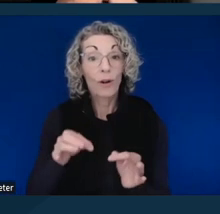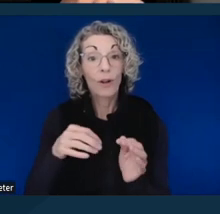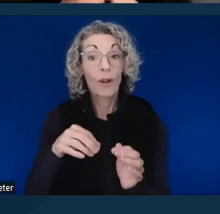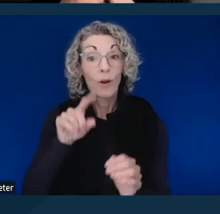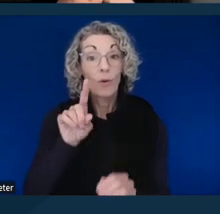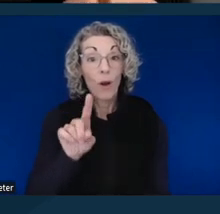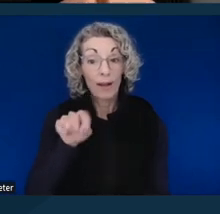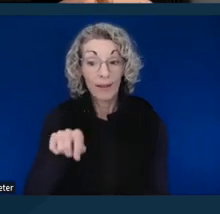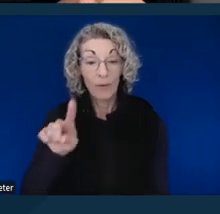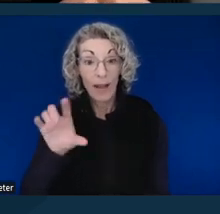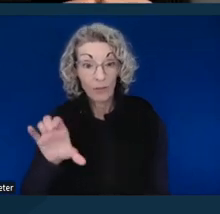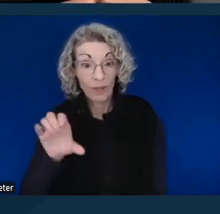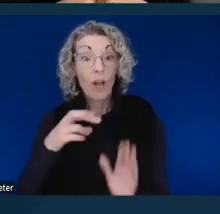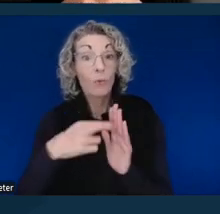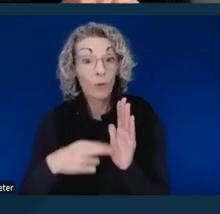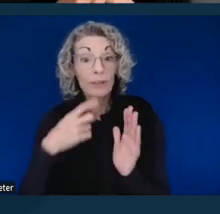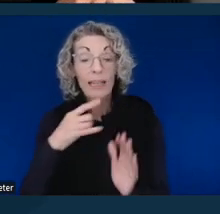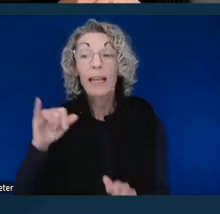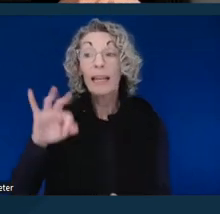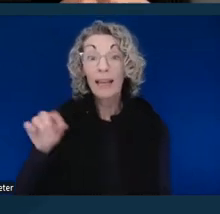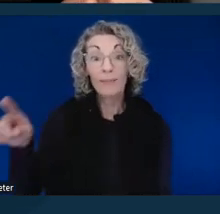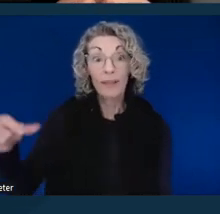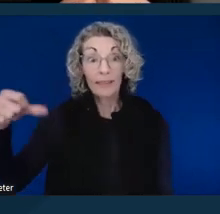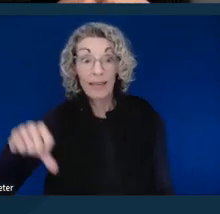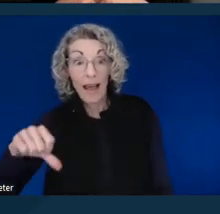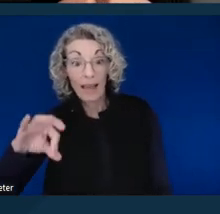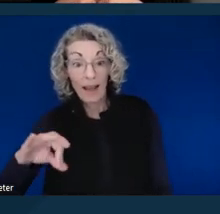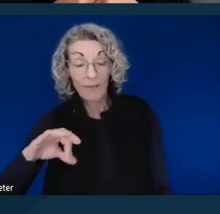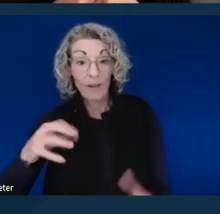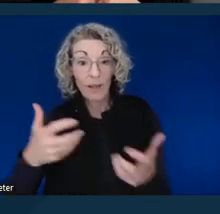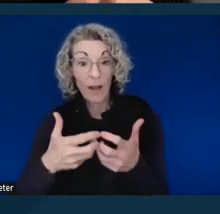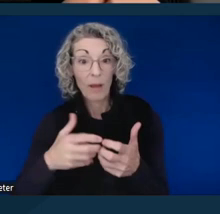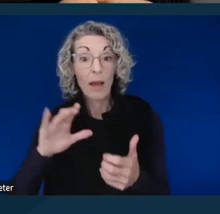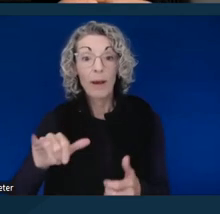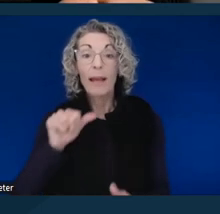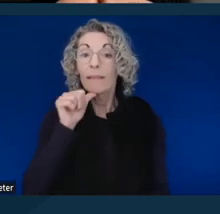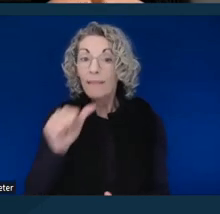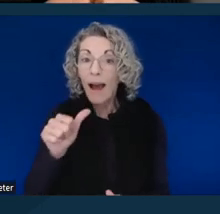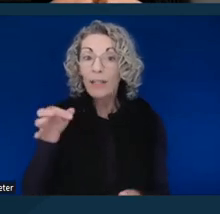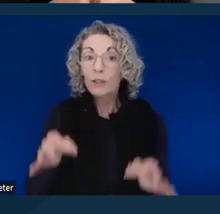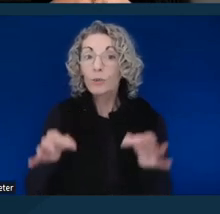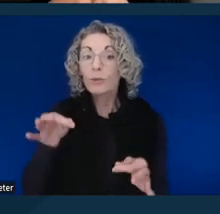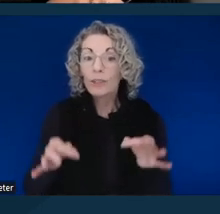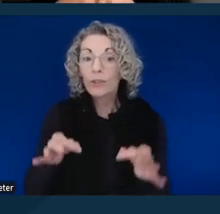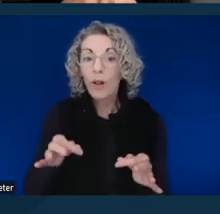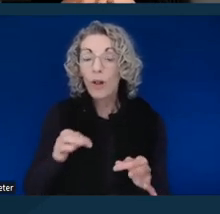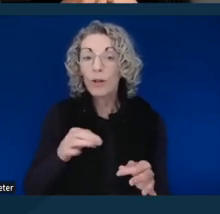If the denial of accommodation is by non-judicial personnel, which would include an ADA coordinator,